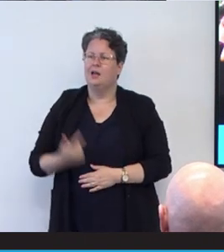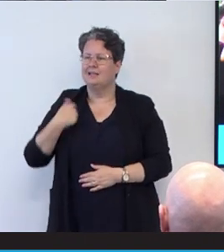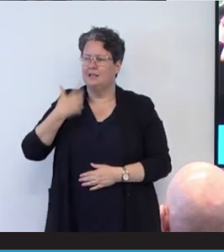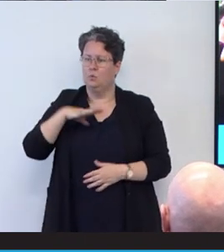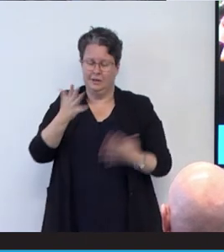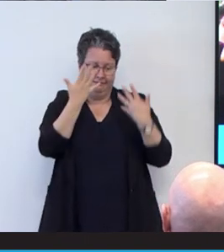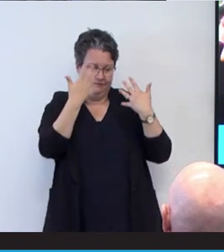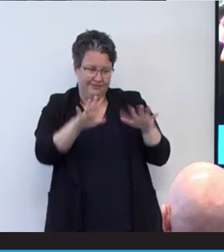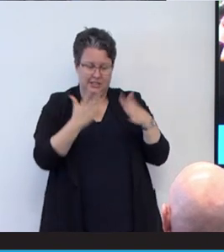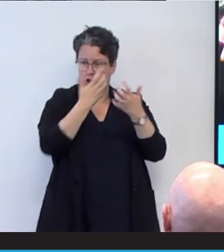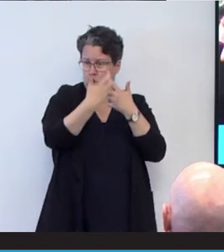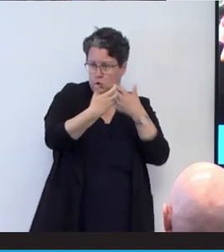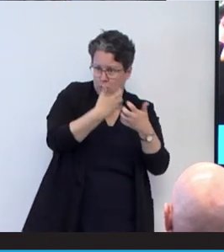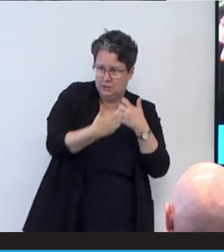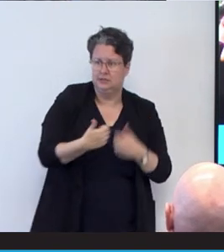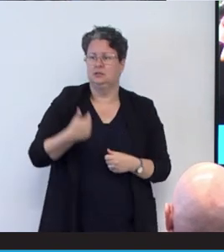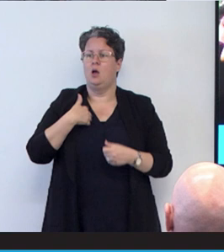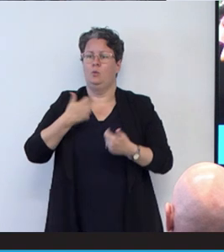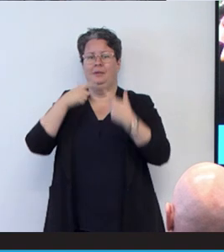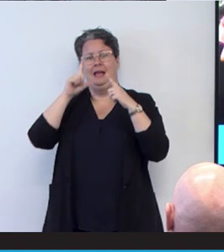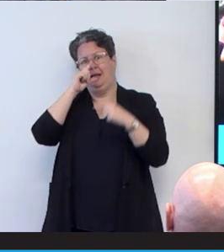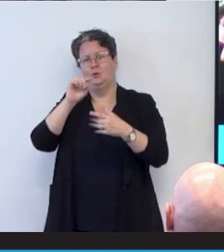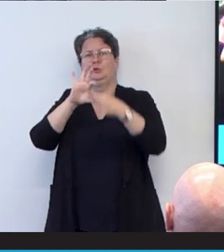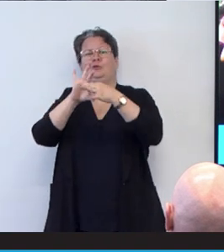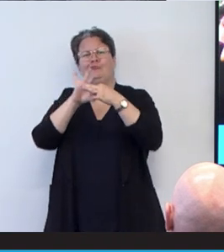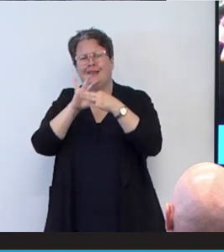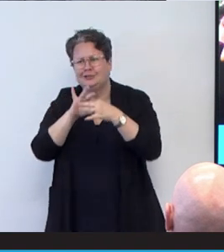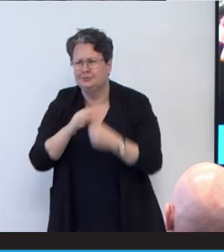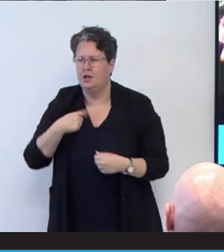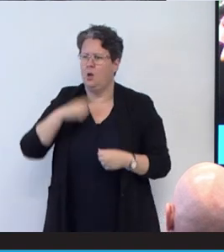I want to manage my relationships. I want to start playing basketball again.